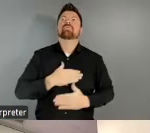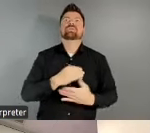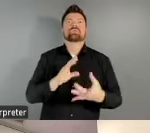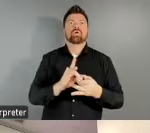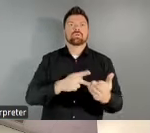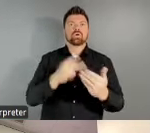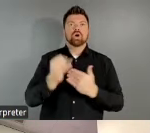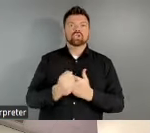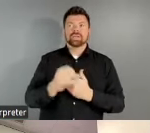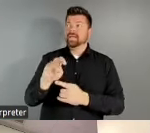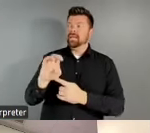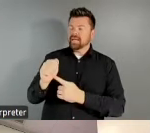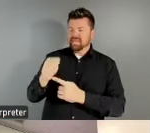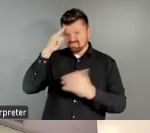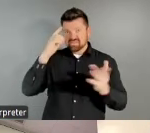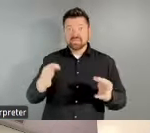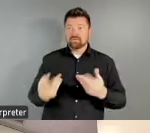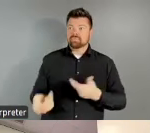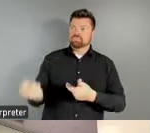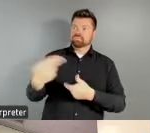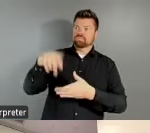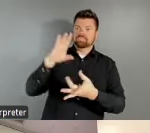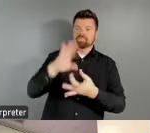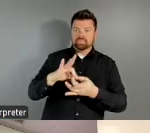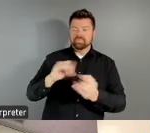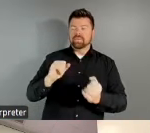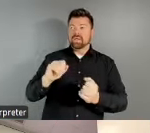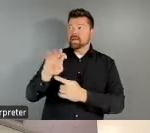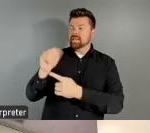has undertaken is that they're sort of bringing us behind the curtain. I think the phrase we used at